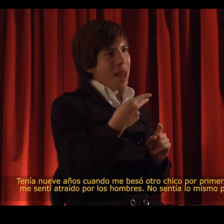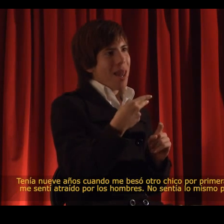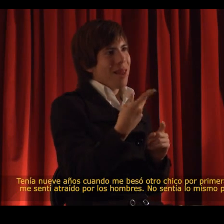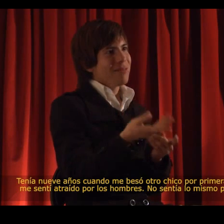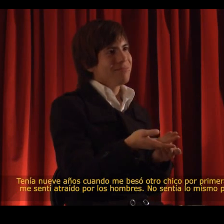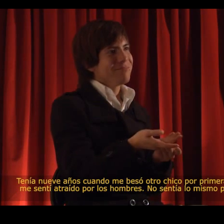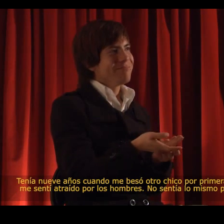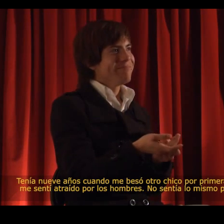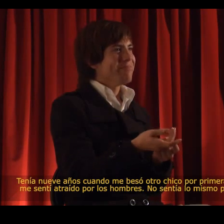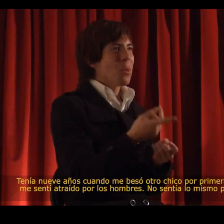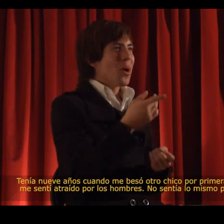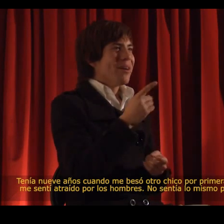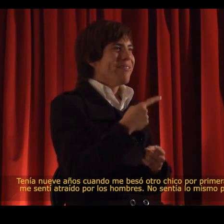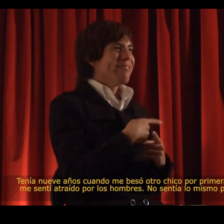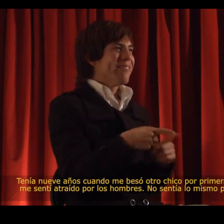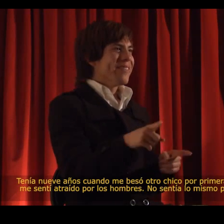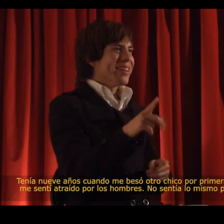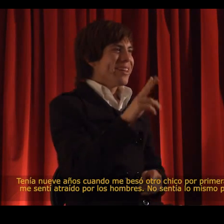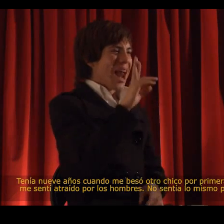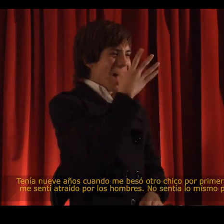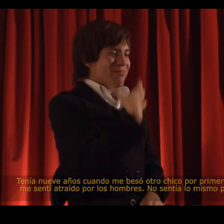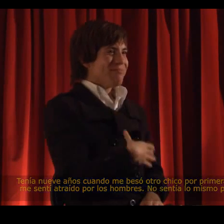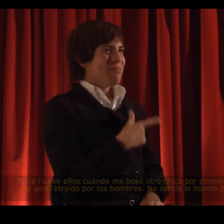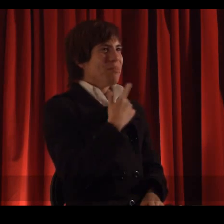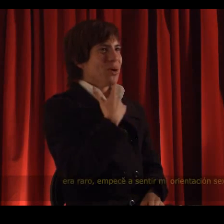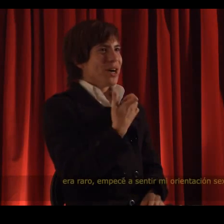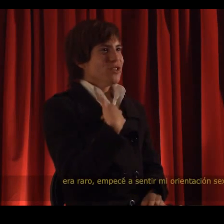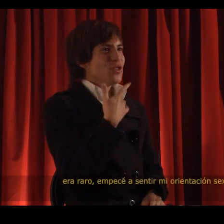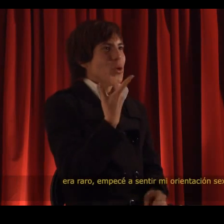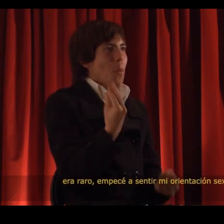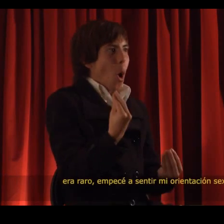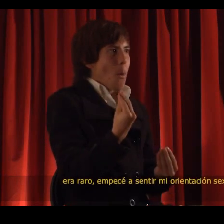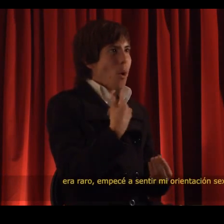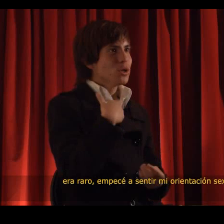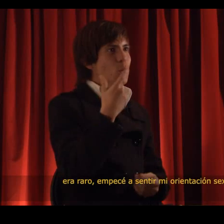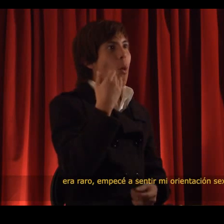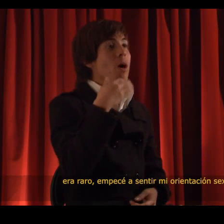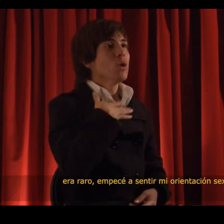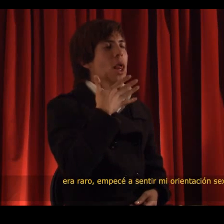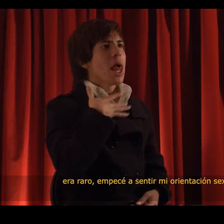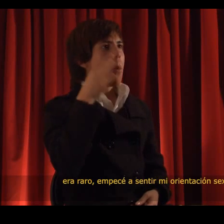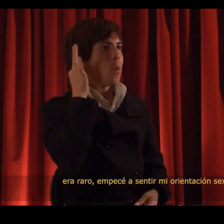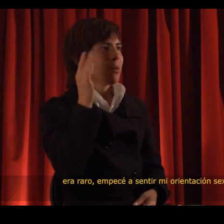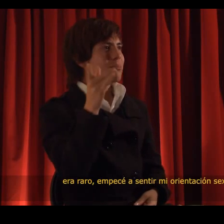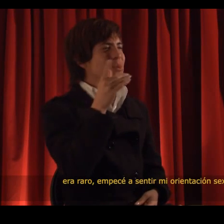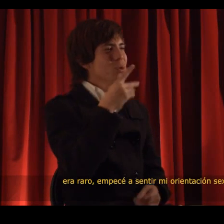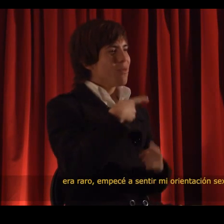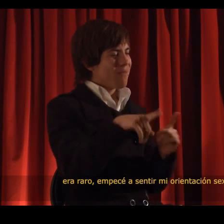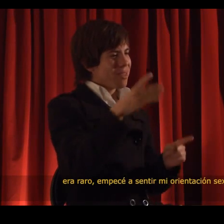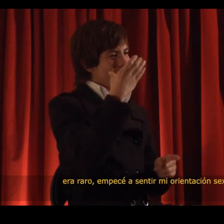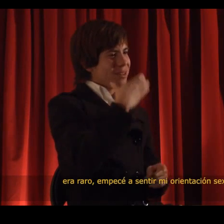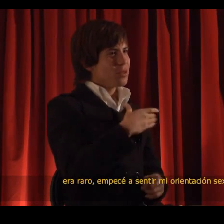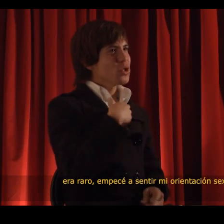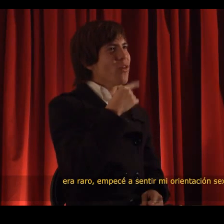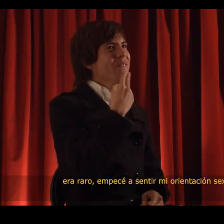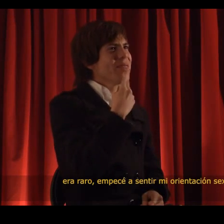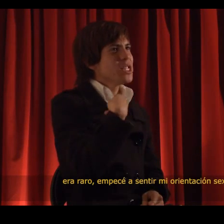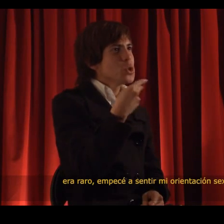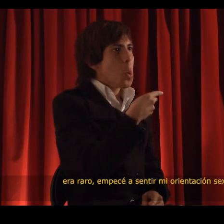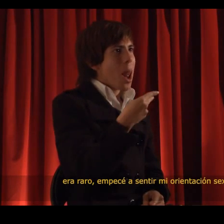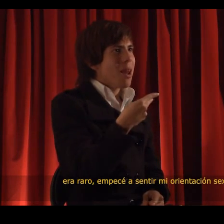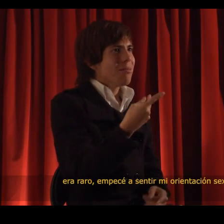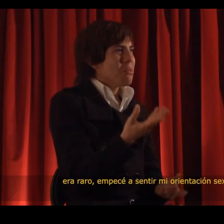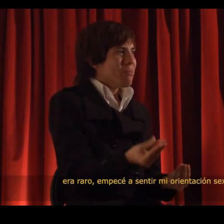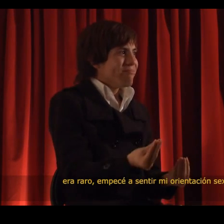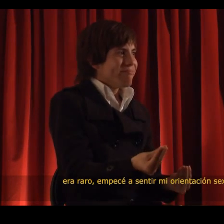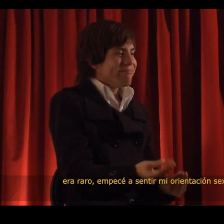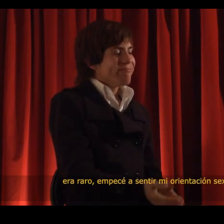It seemed strange. I began to sense my sexual orientation.